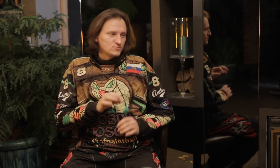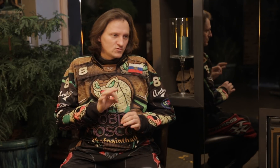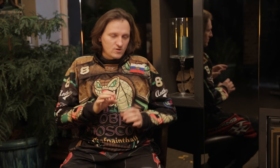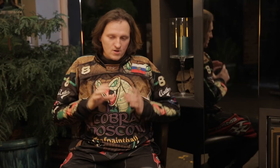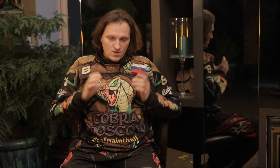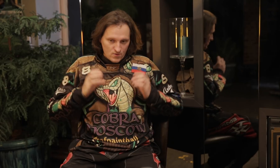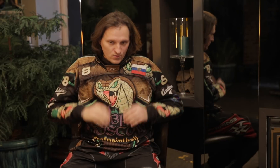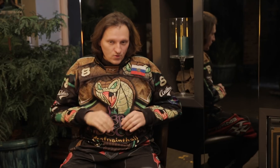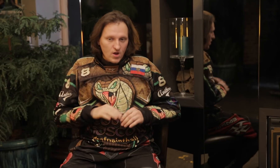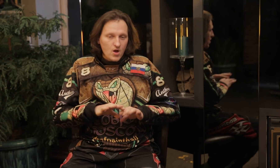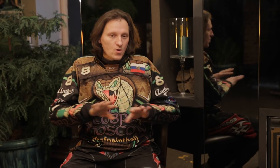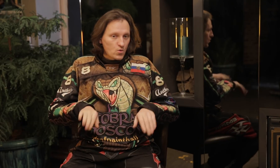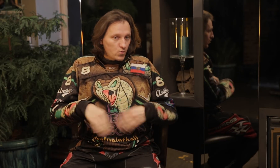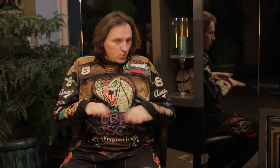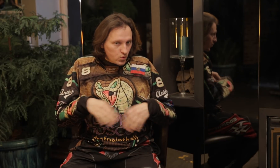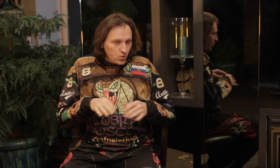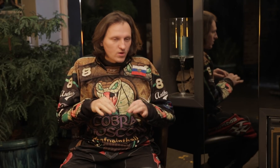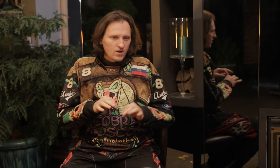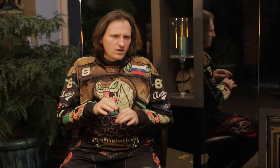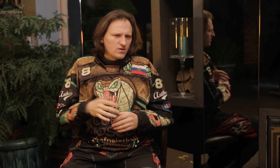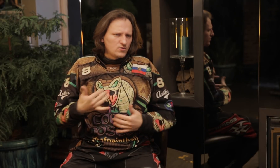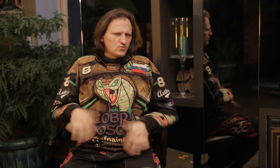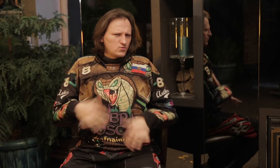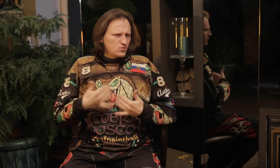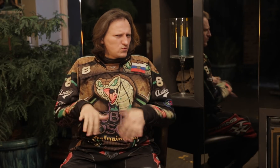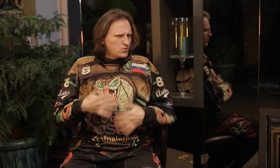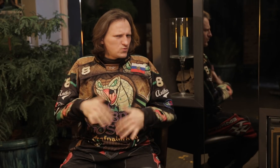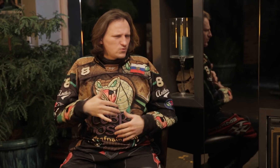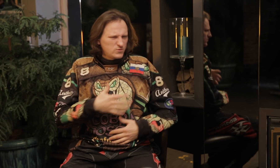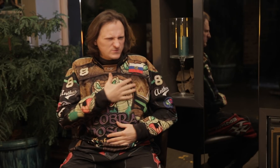Without the protective clothing, then it will hurt a lot more.